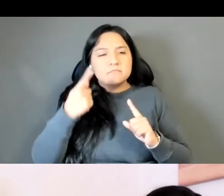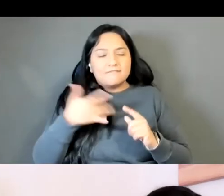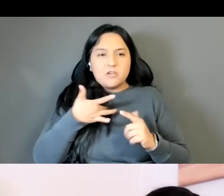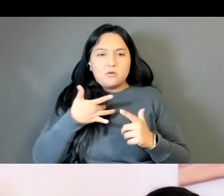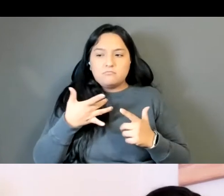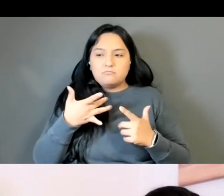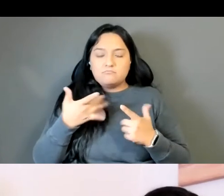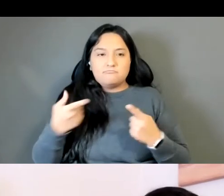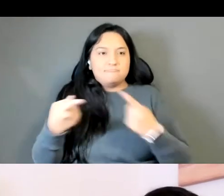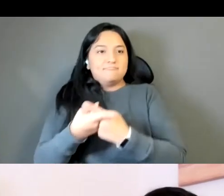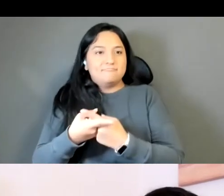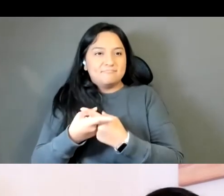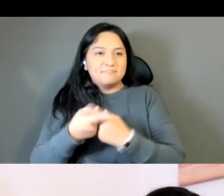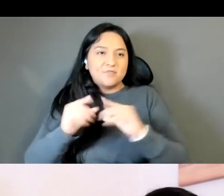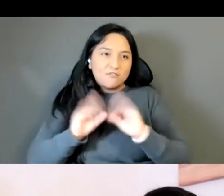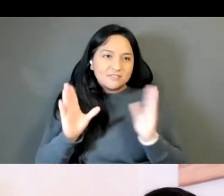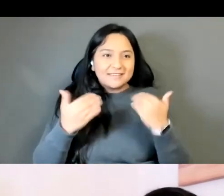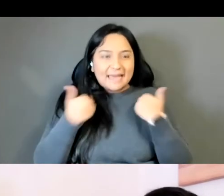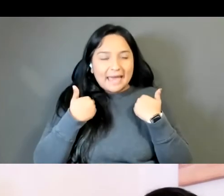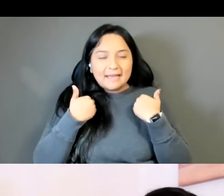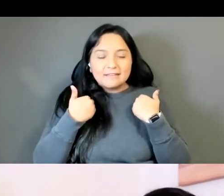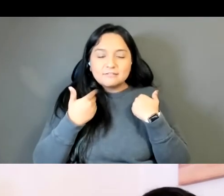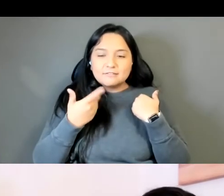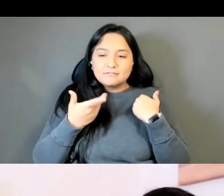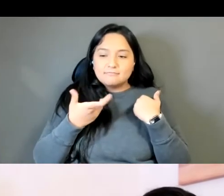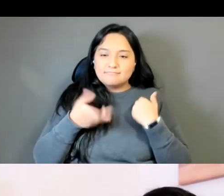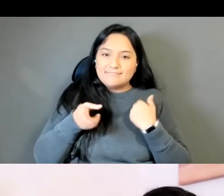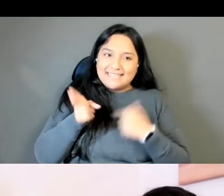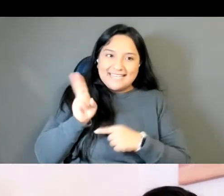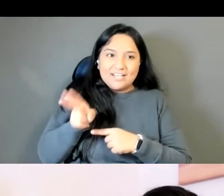These sort of idealistic moments in history can be.